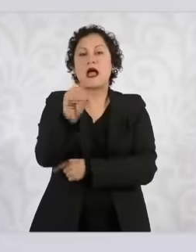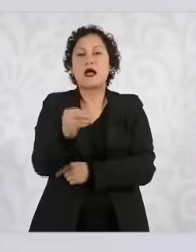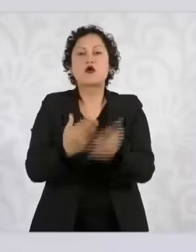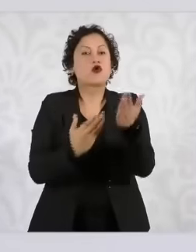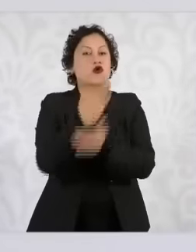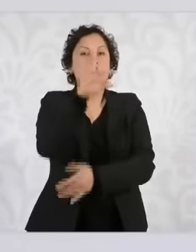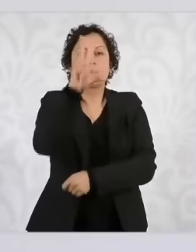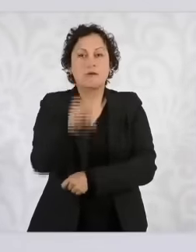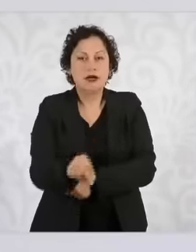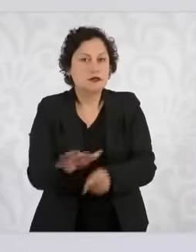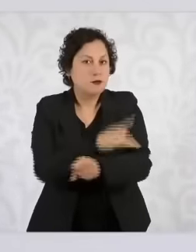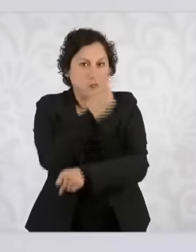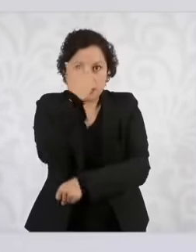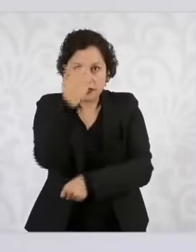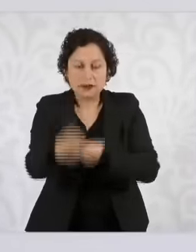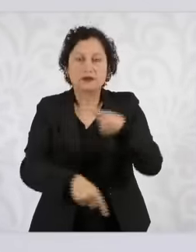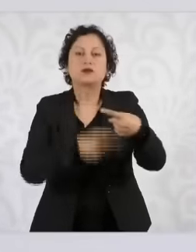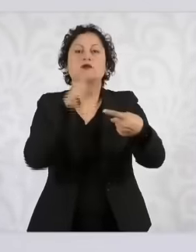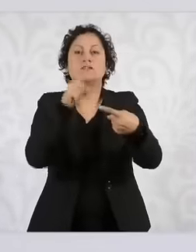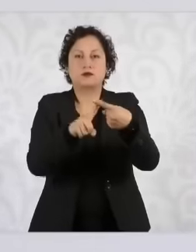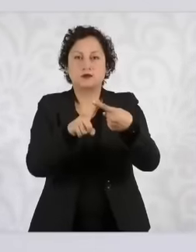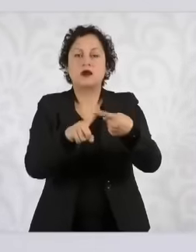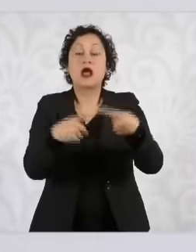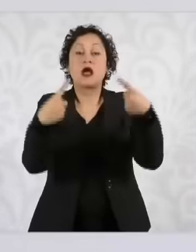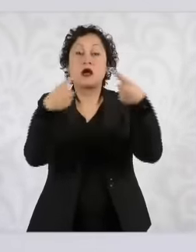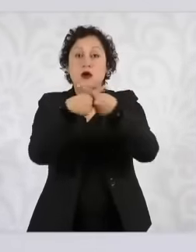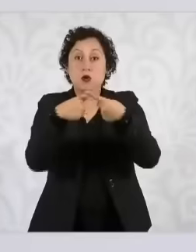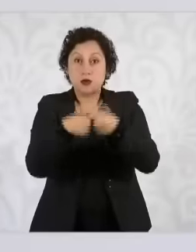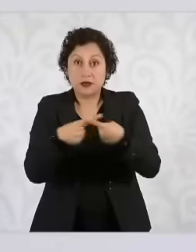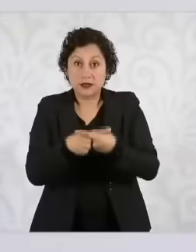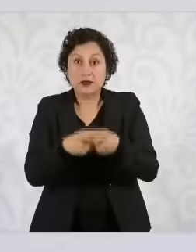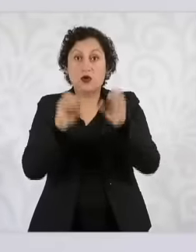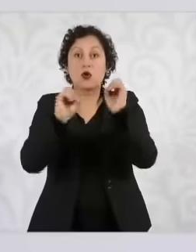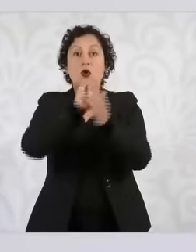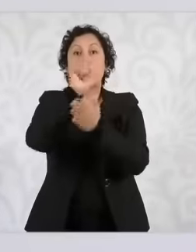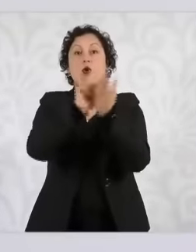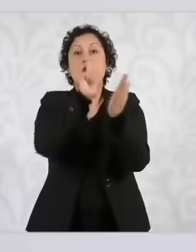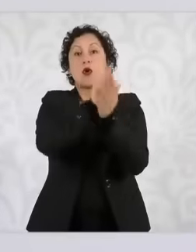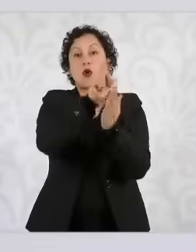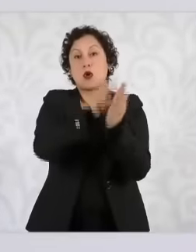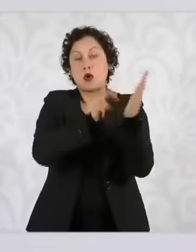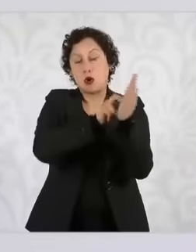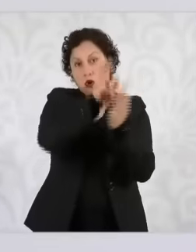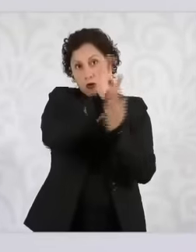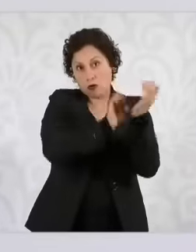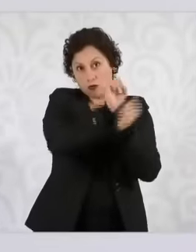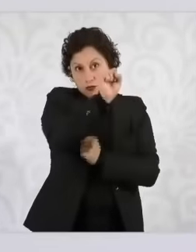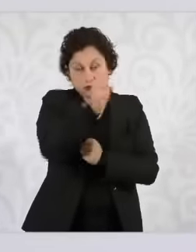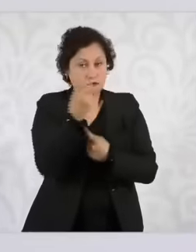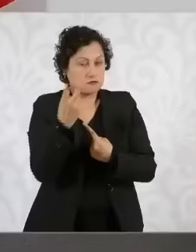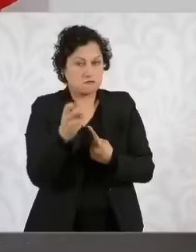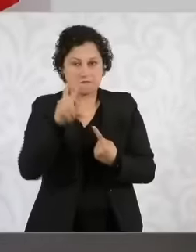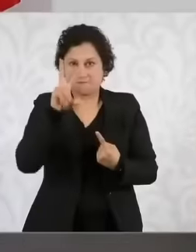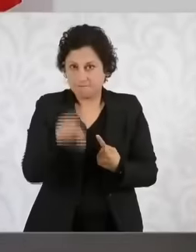one contradictions or reforms to the political constitution of the United States Mexican, tell